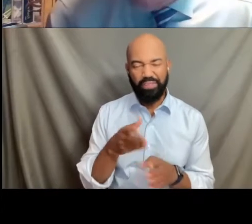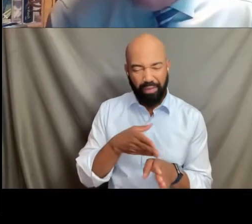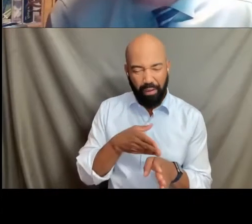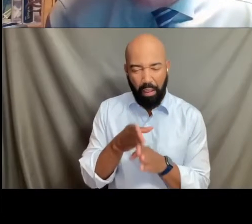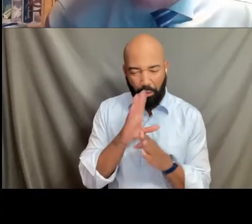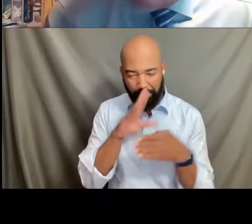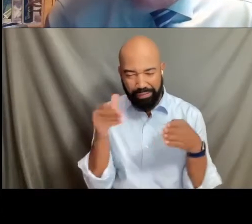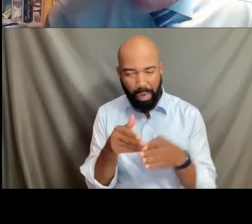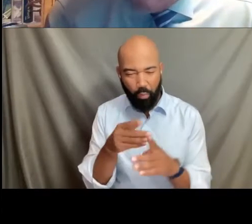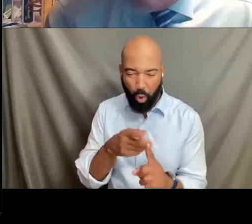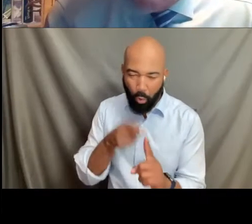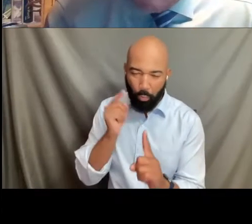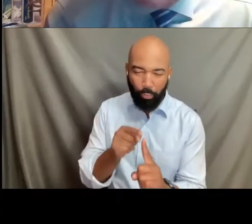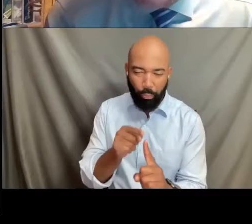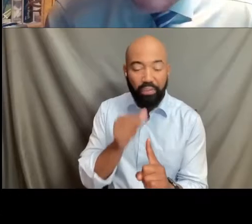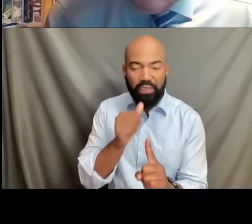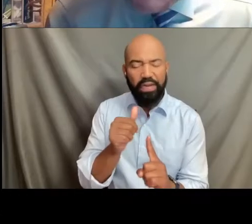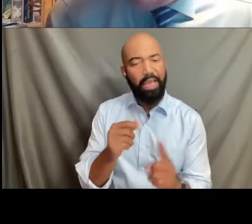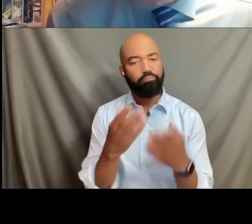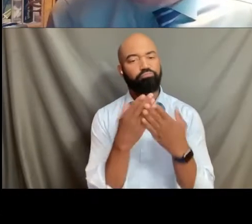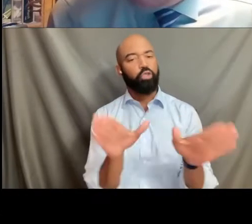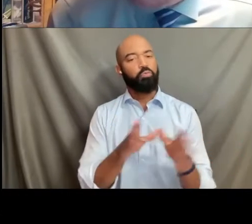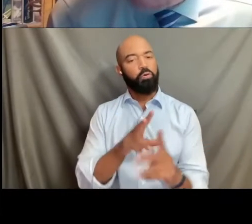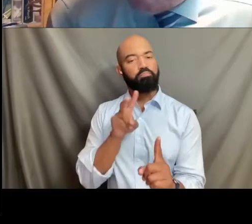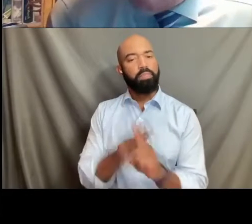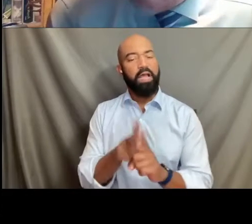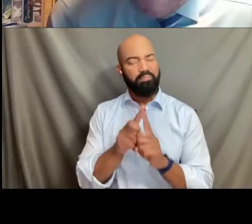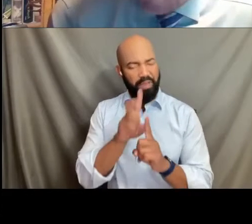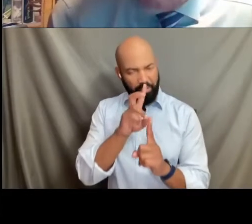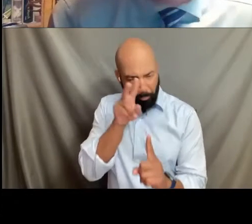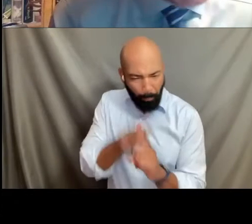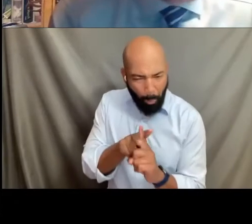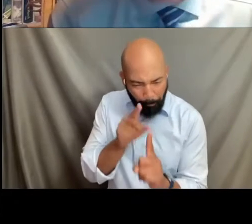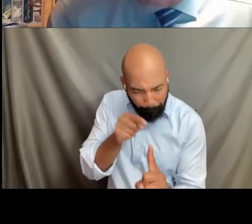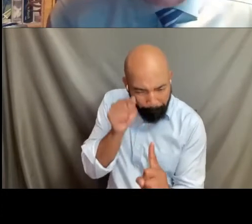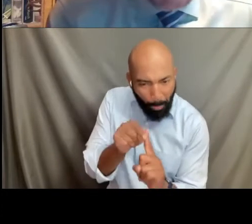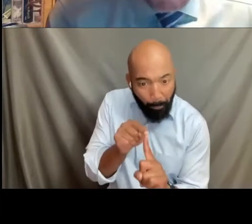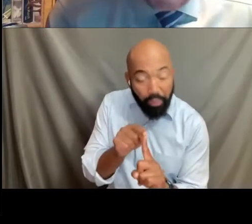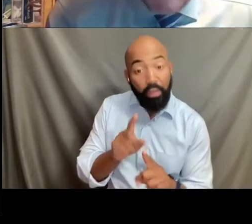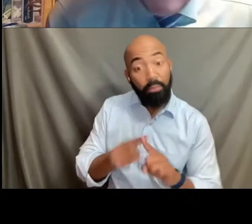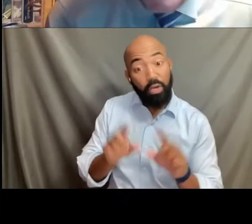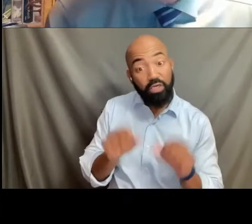And I would offer it to you that if you read the opinion, it could be interpreted that way, but it's actually much more.